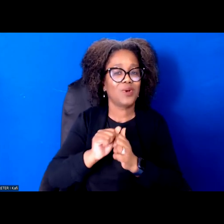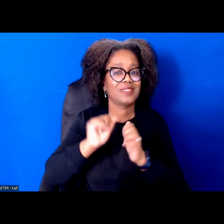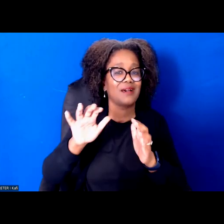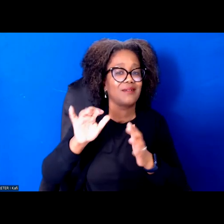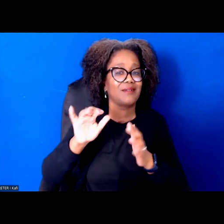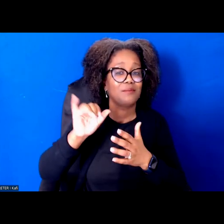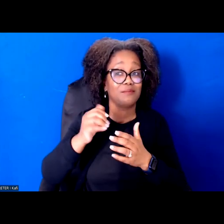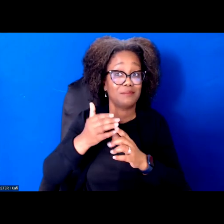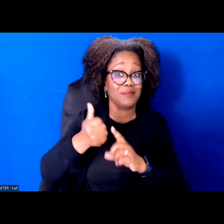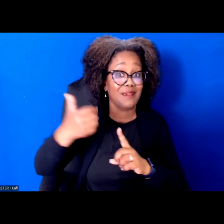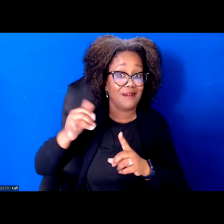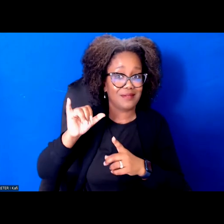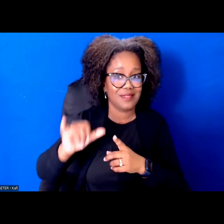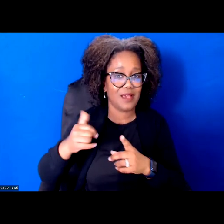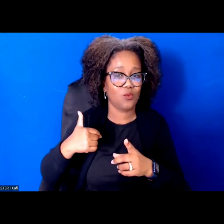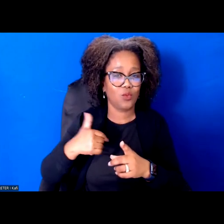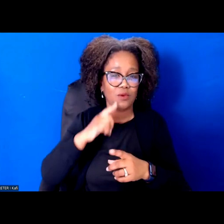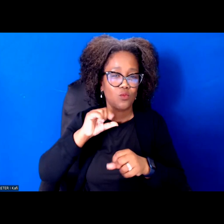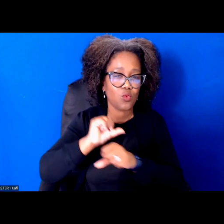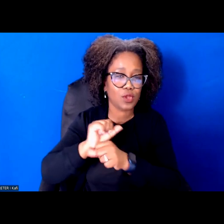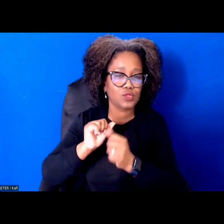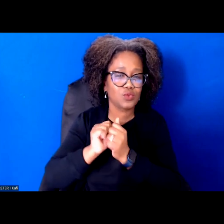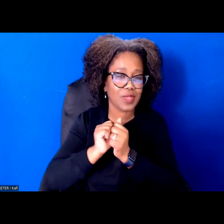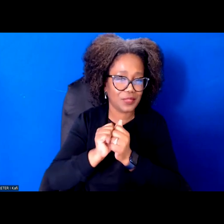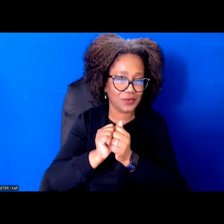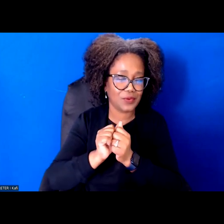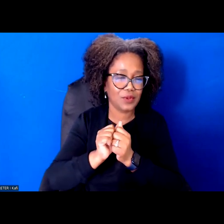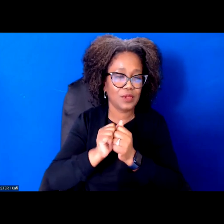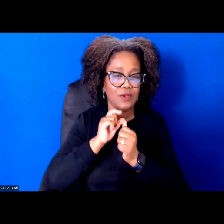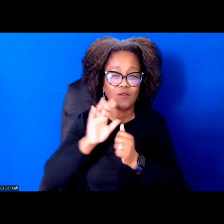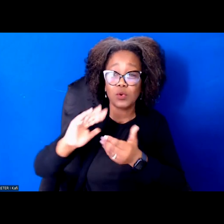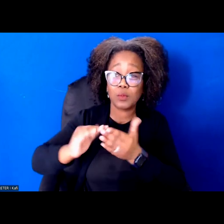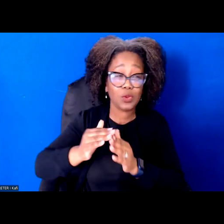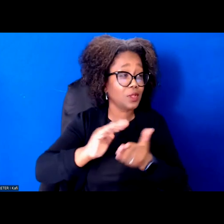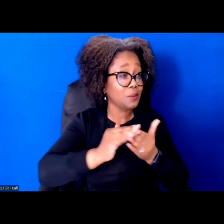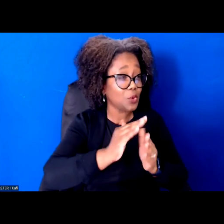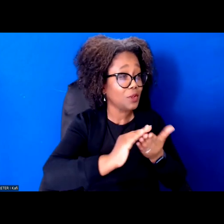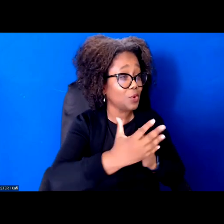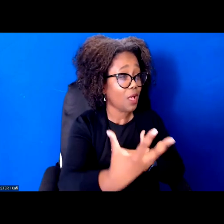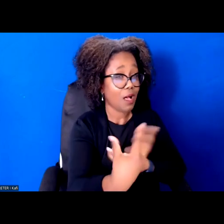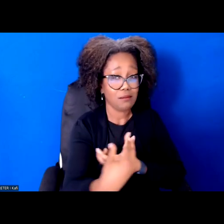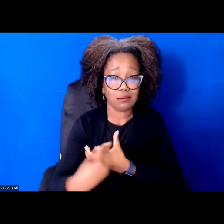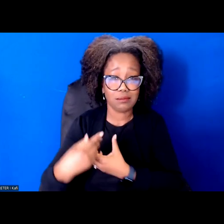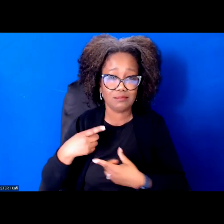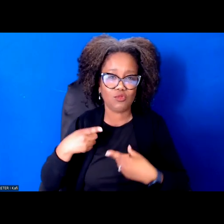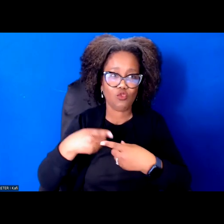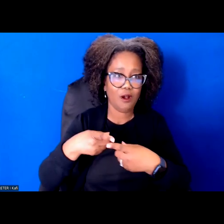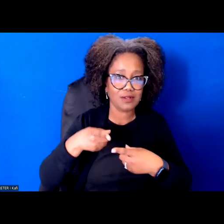across differences. So what I think this is one way for us to think about it is we're building a solidarity based electorate.